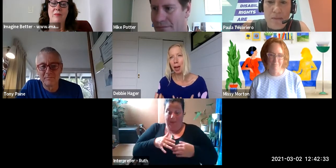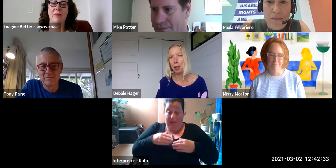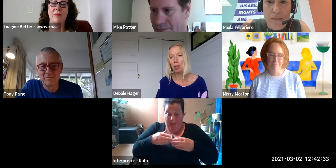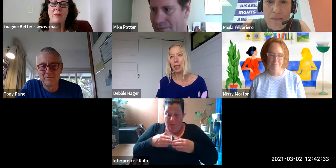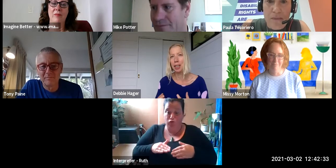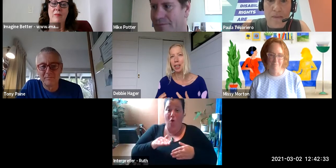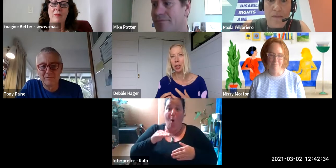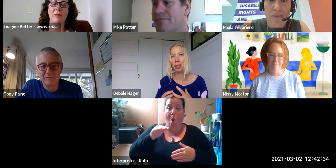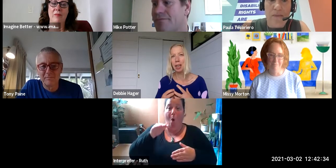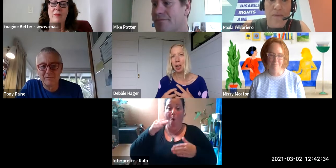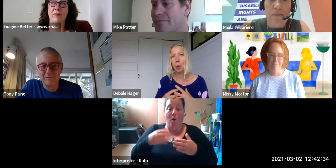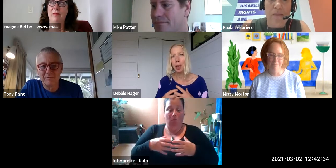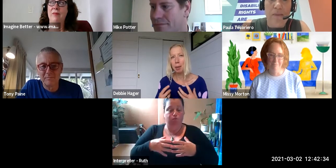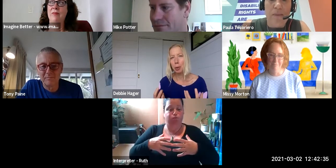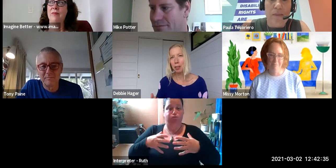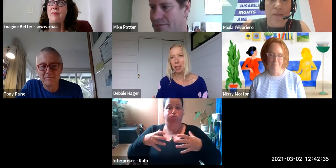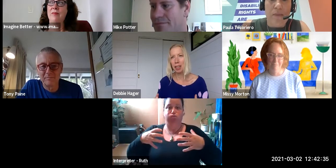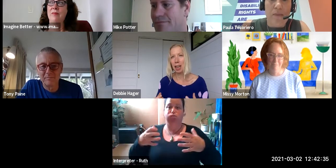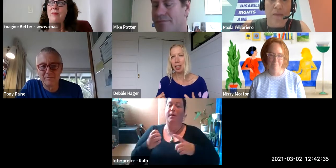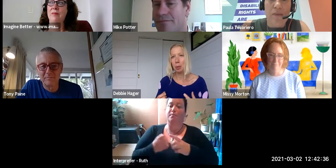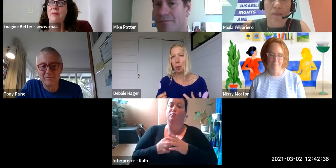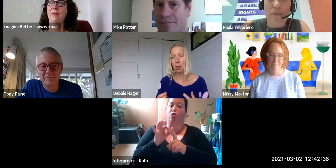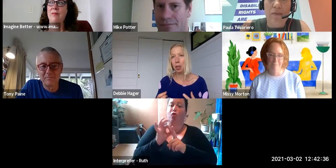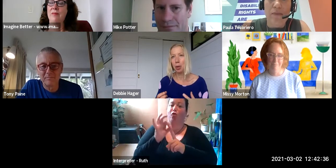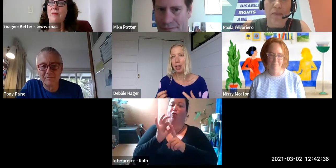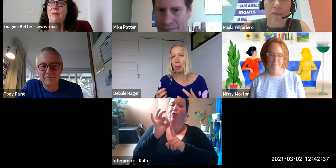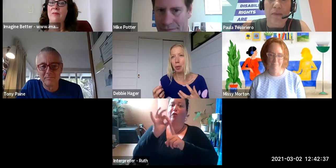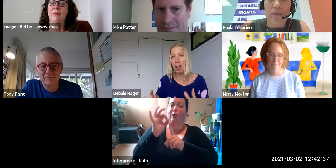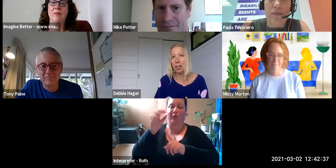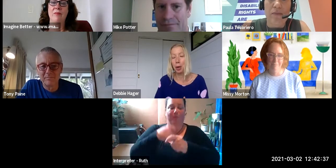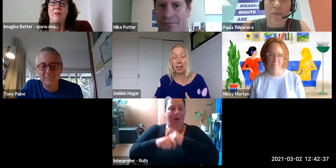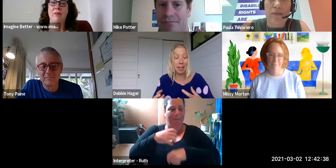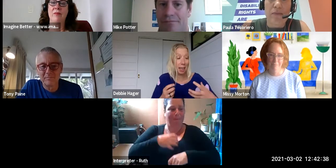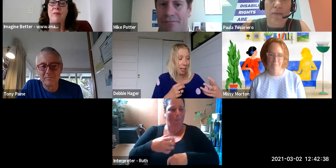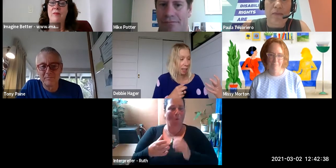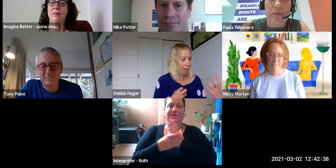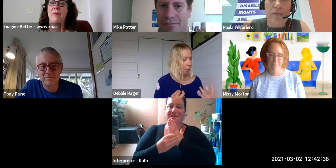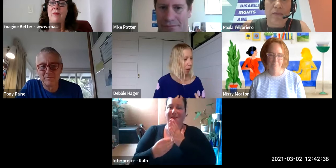nudge things along. So that's sort of familiar learning with those other social movements that it hasn't been